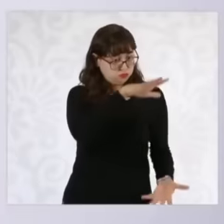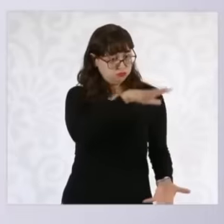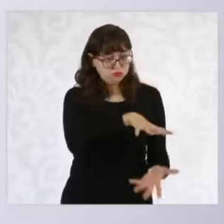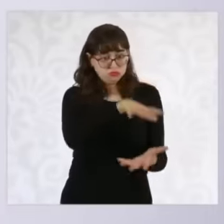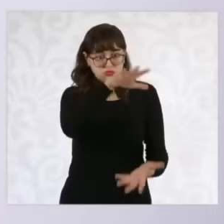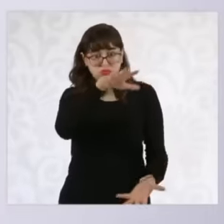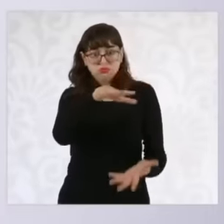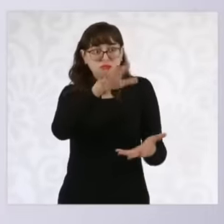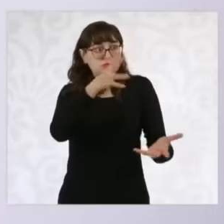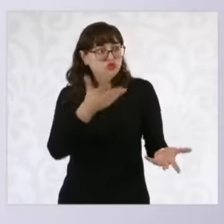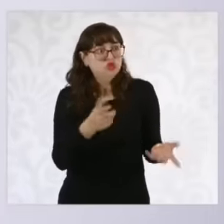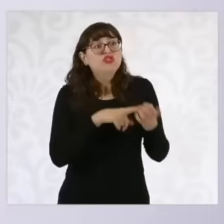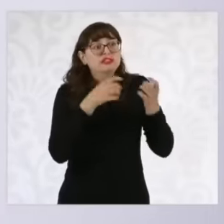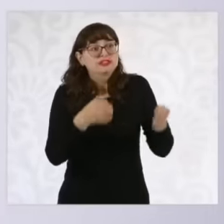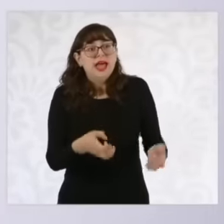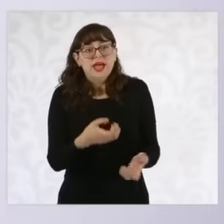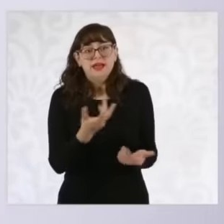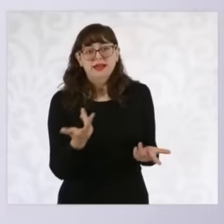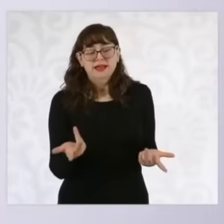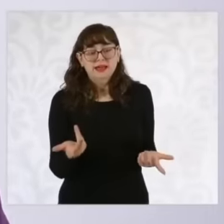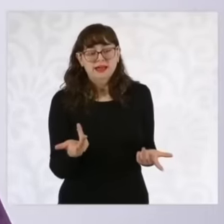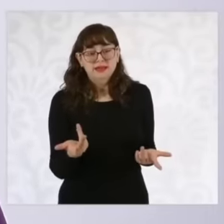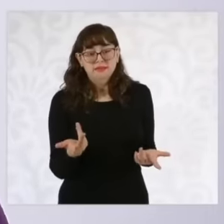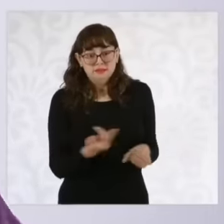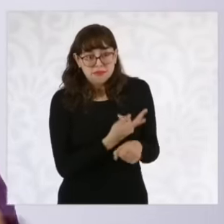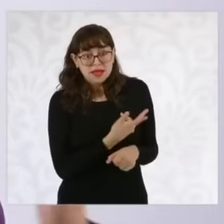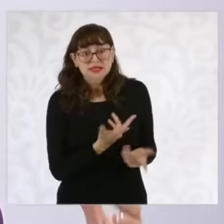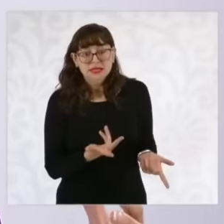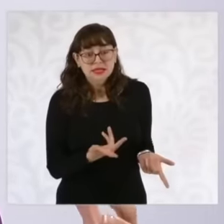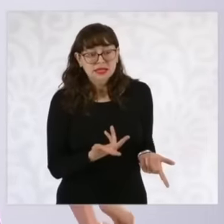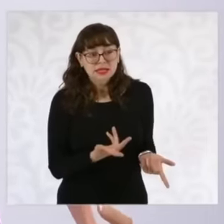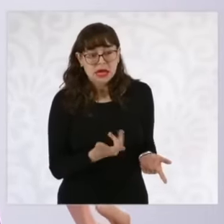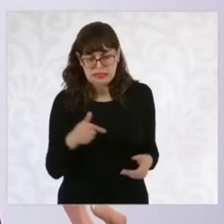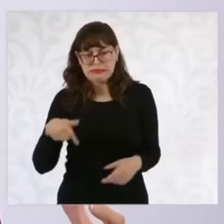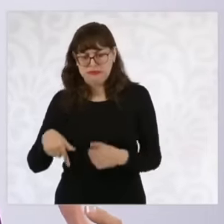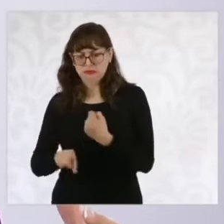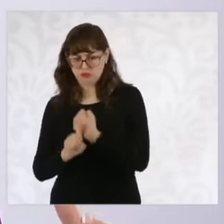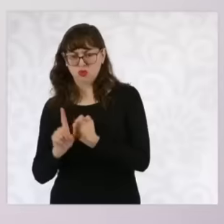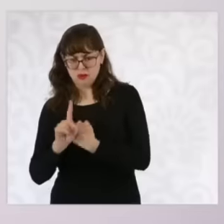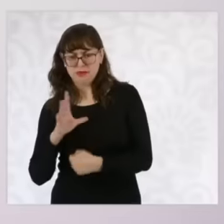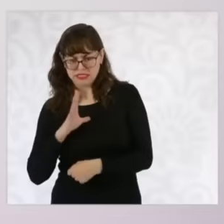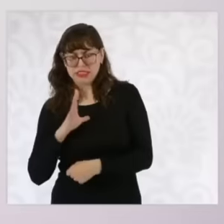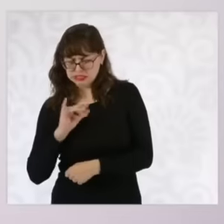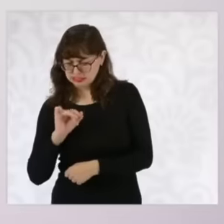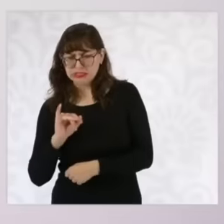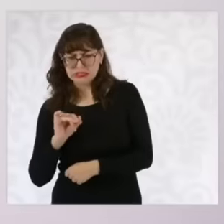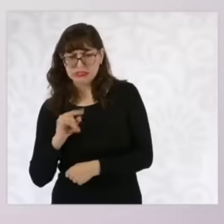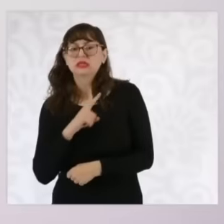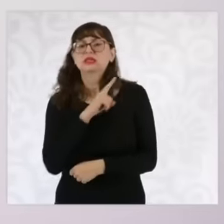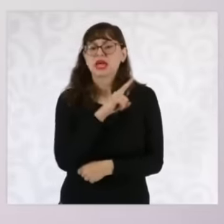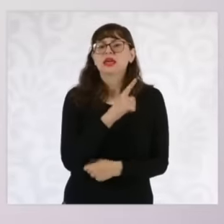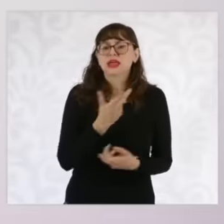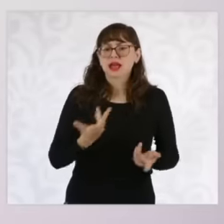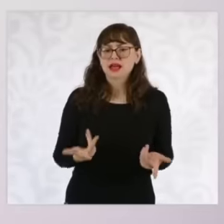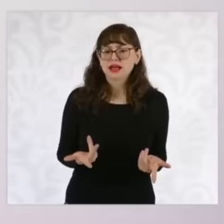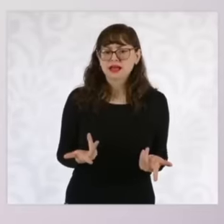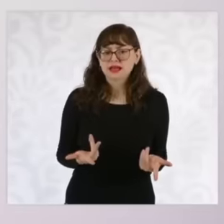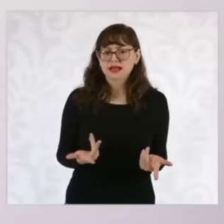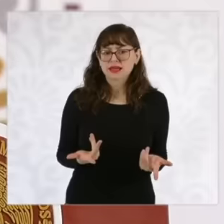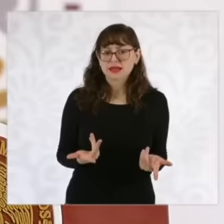fentanyl So it is here but it is also there and what also happens with the weapons that pass